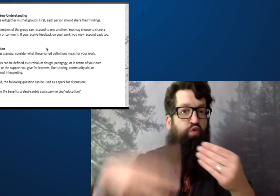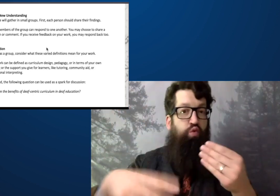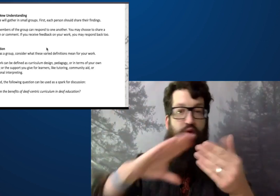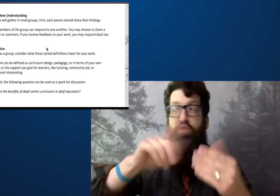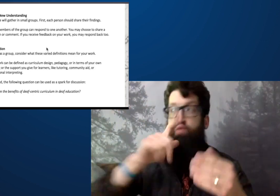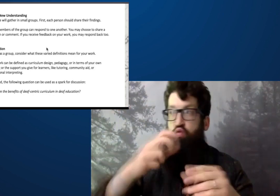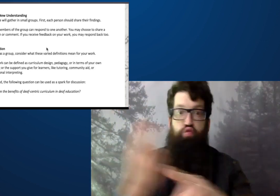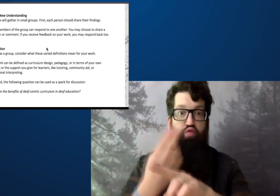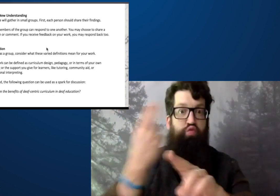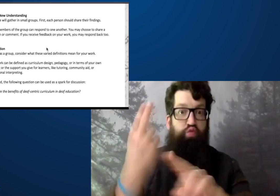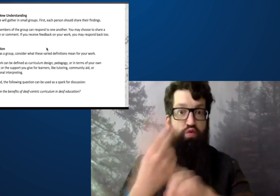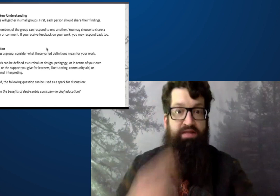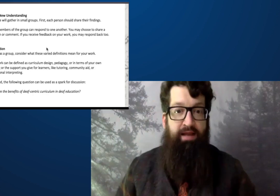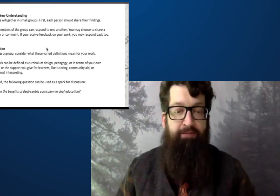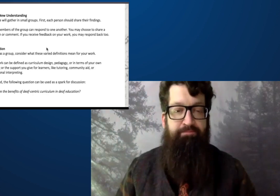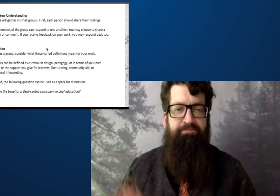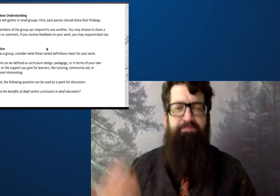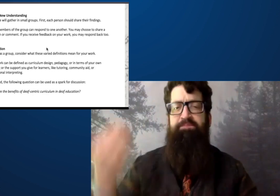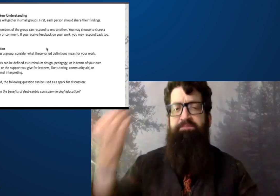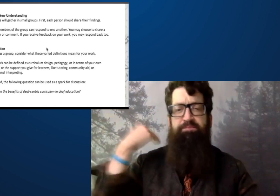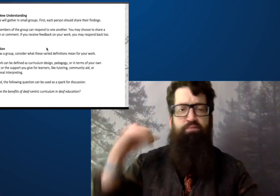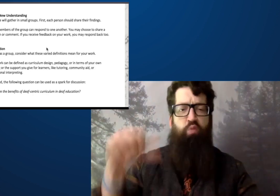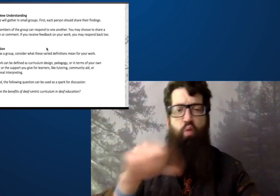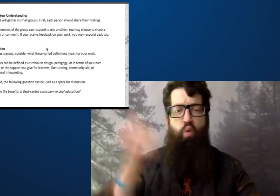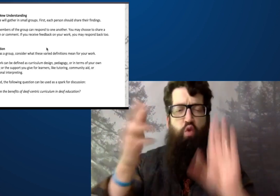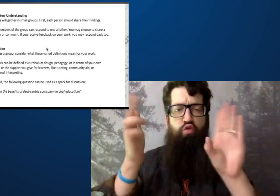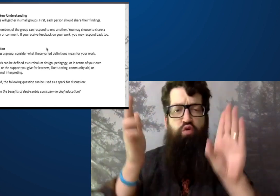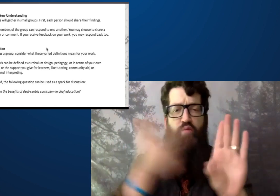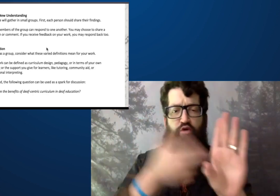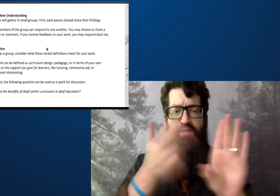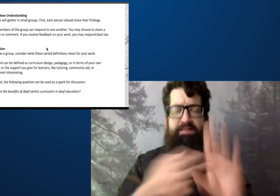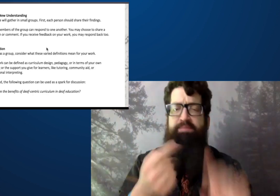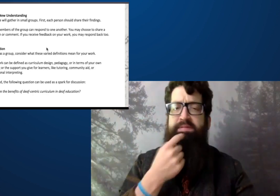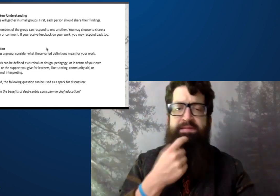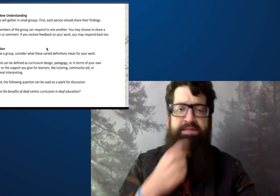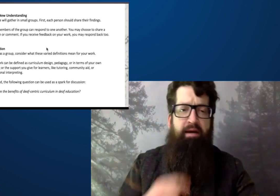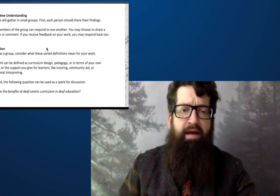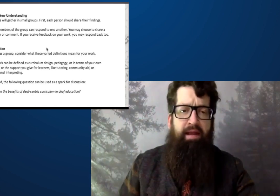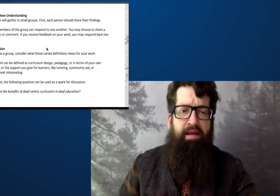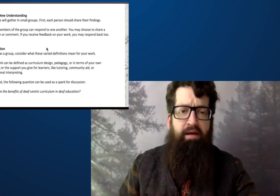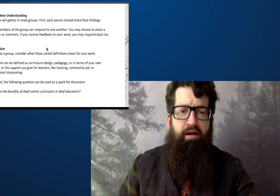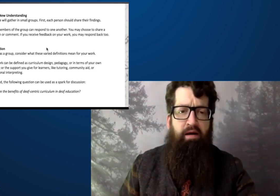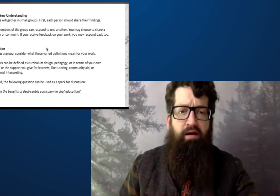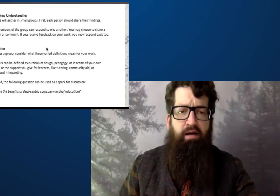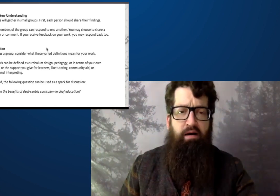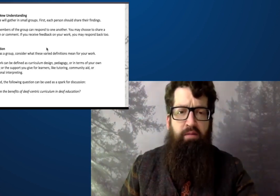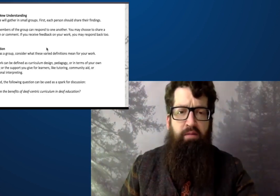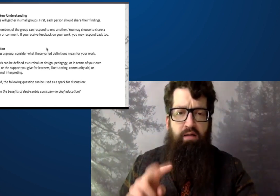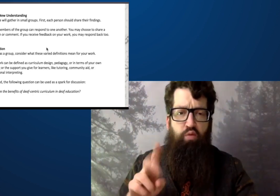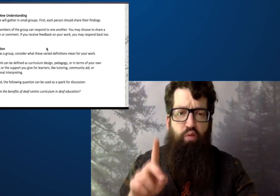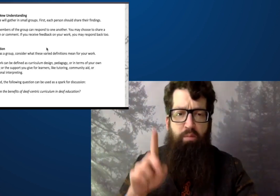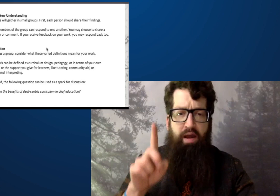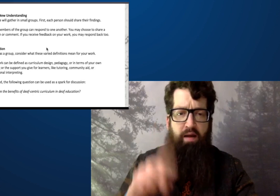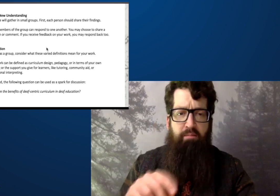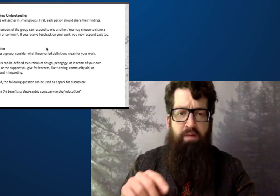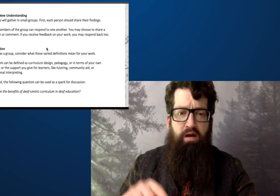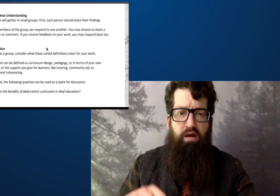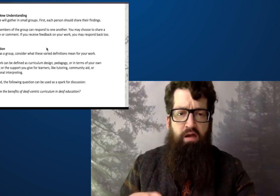and really coming out there and expressing your ideas. This is what it's about. This is what another participant said.